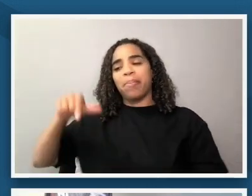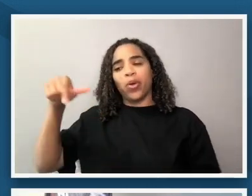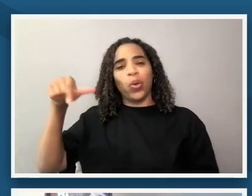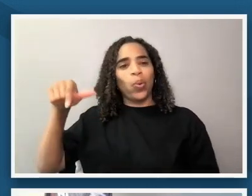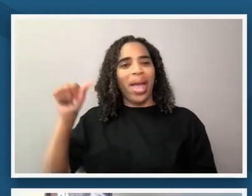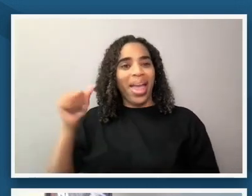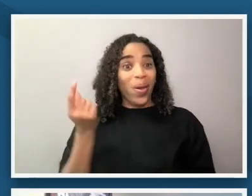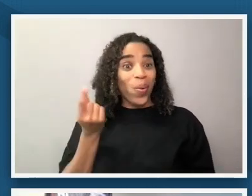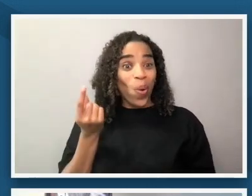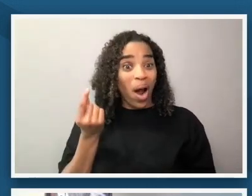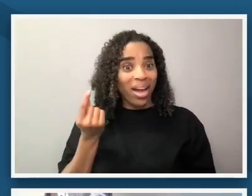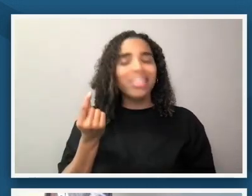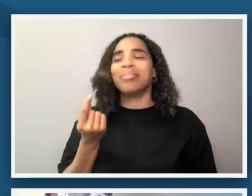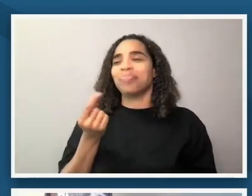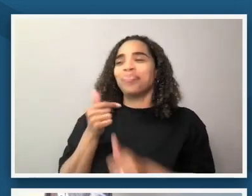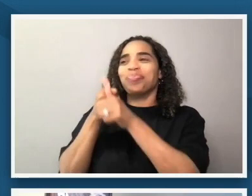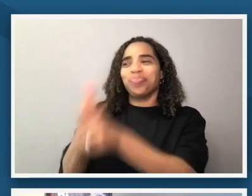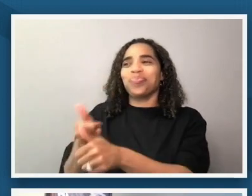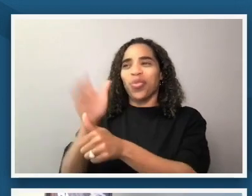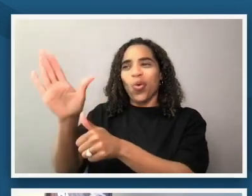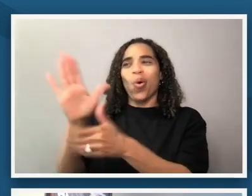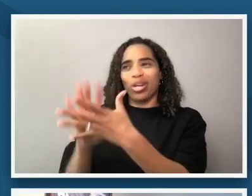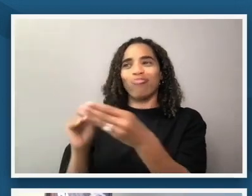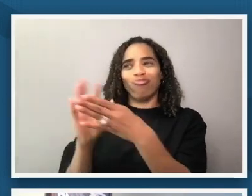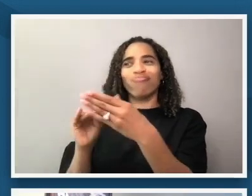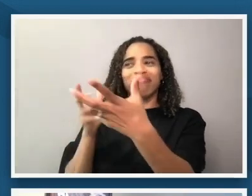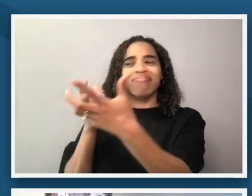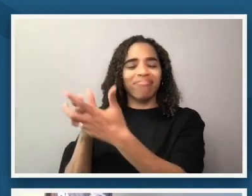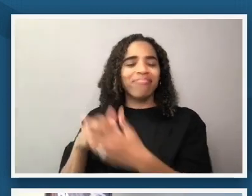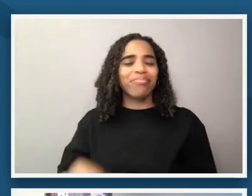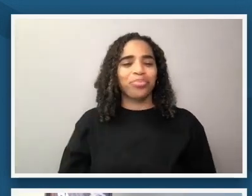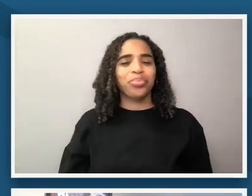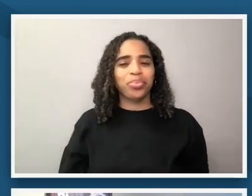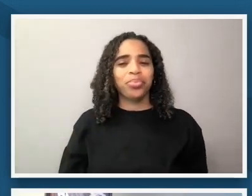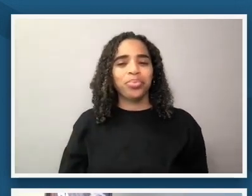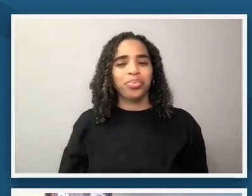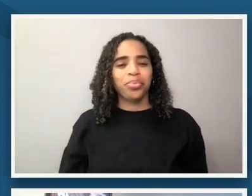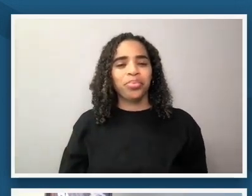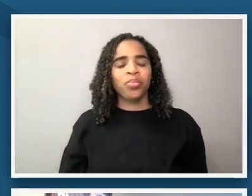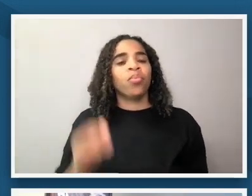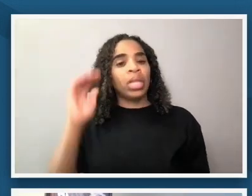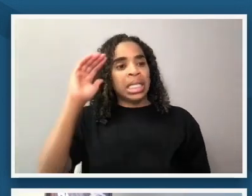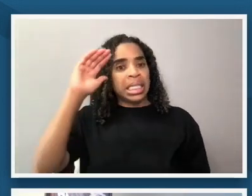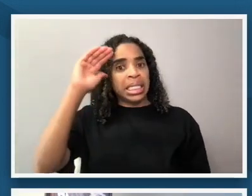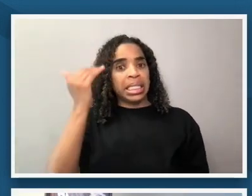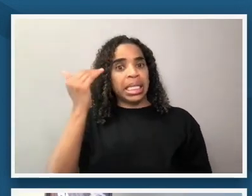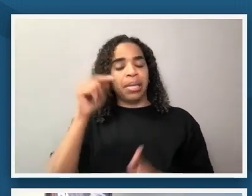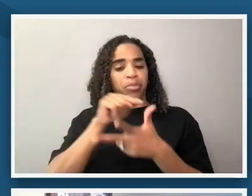echoing the things that you both have already said um